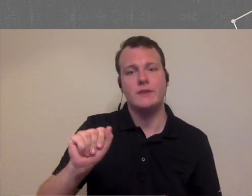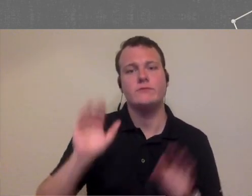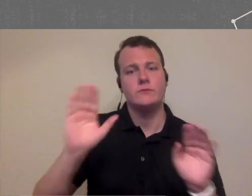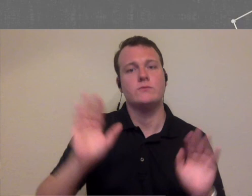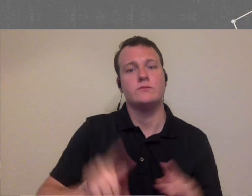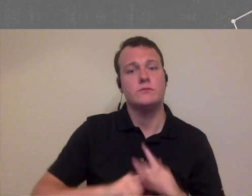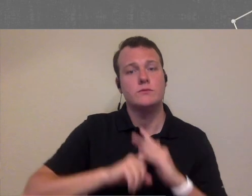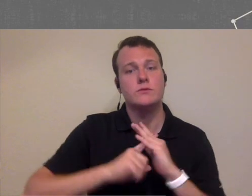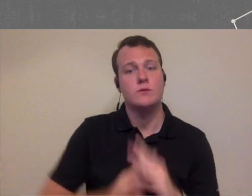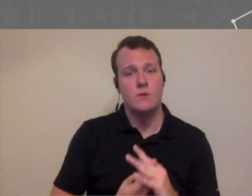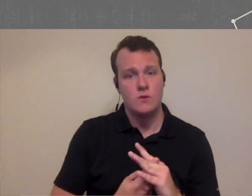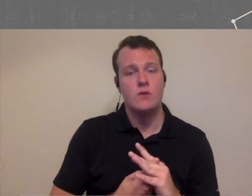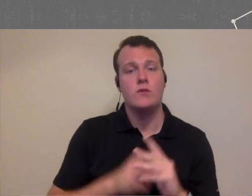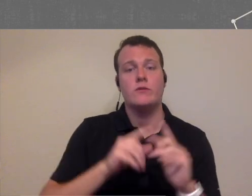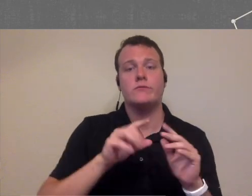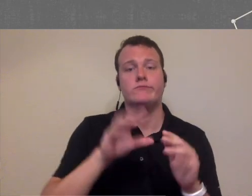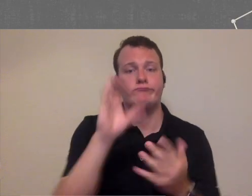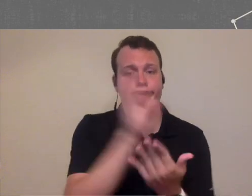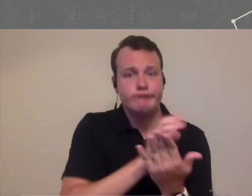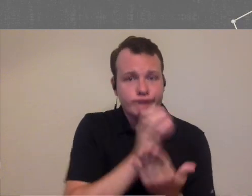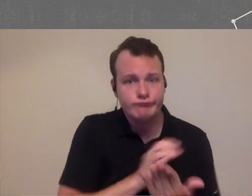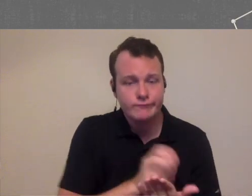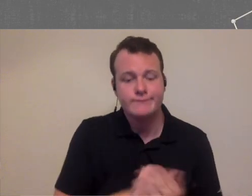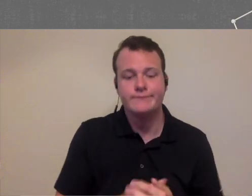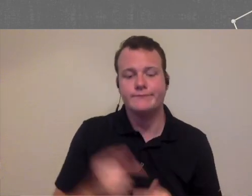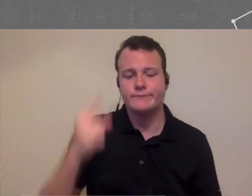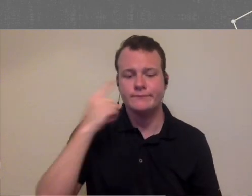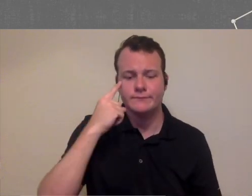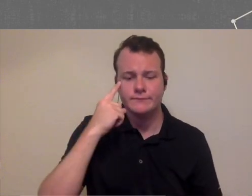starting point I think small business association has a